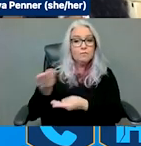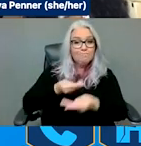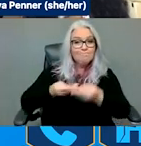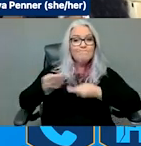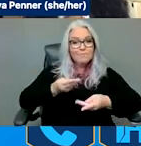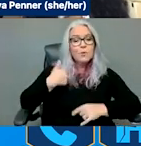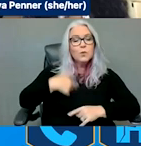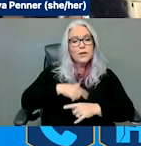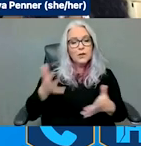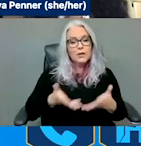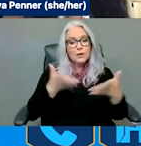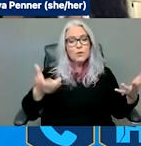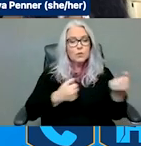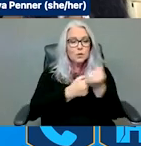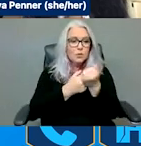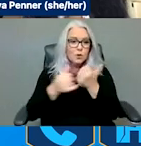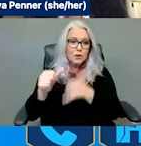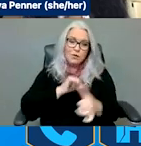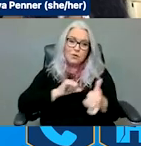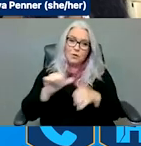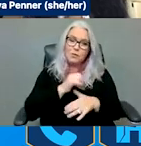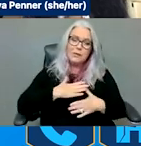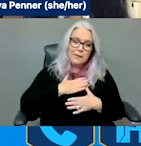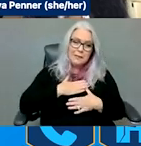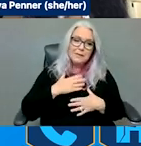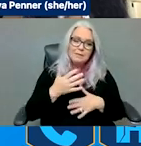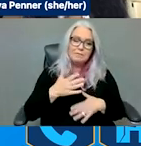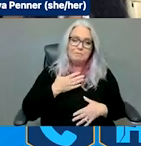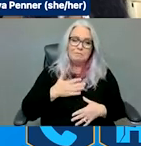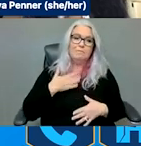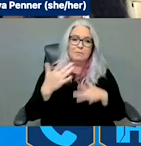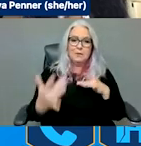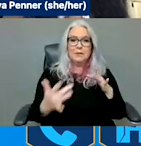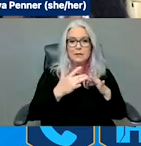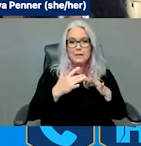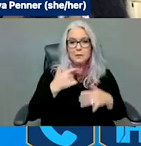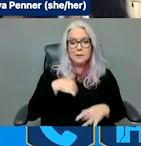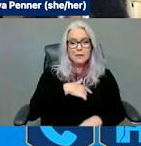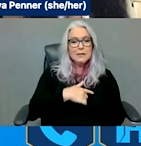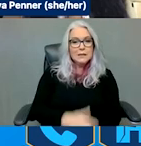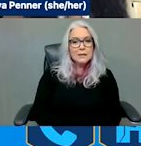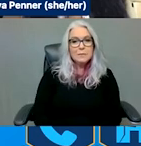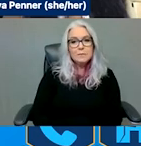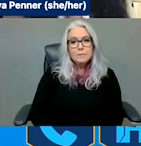time. So please don't hesitate to reach out. We'll see if there's any other